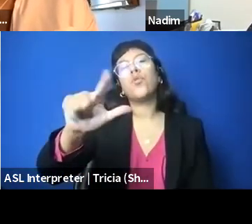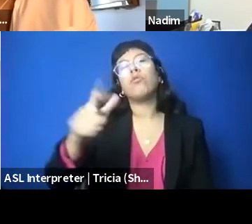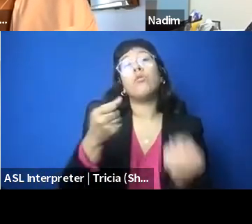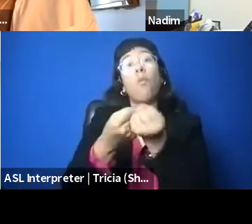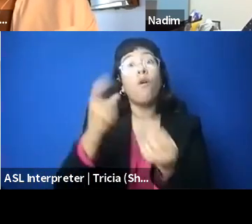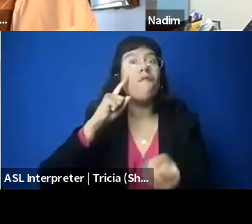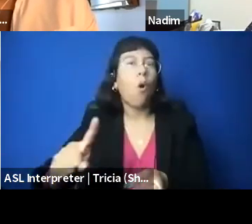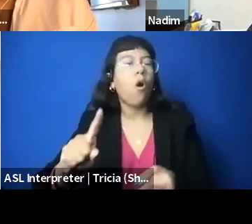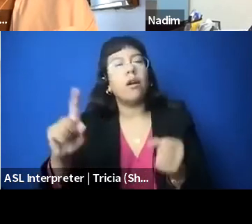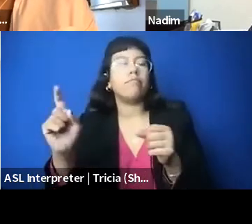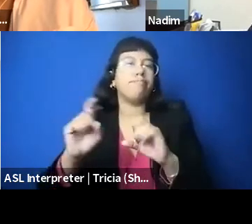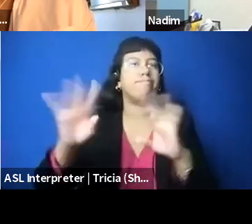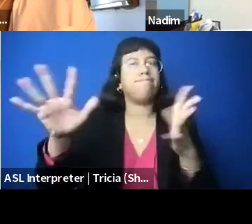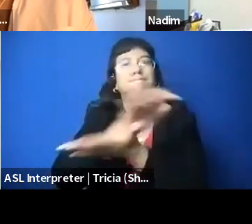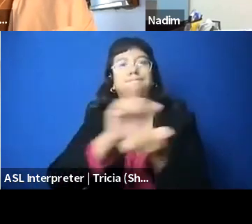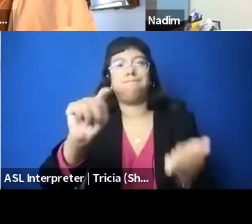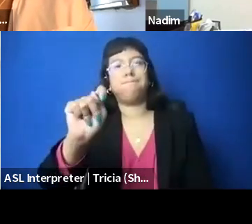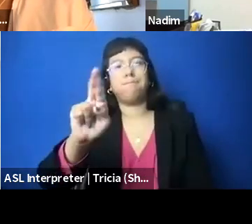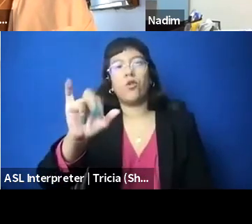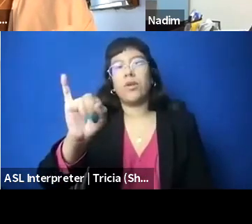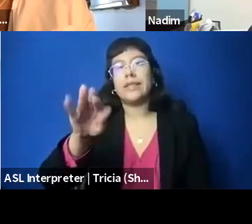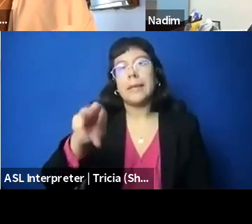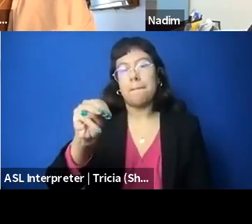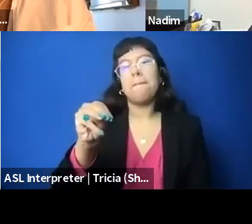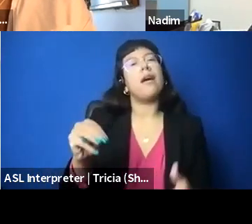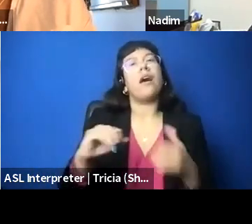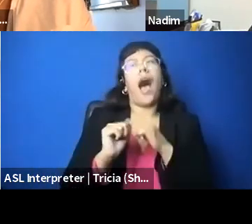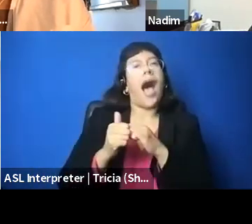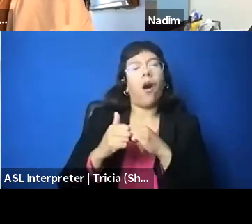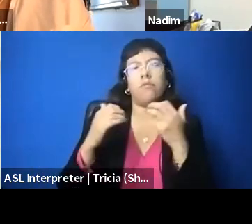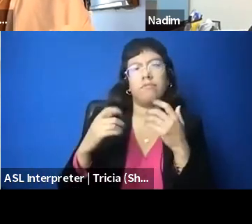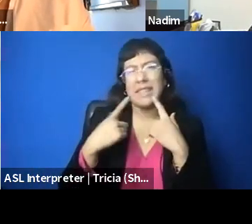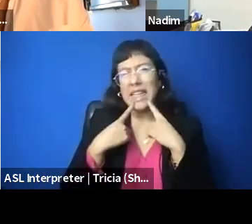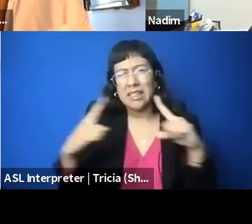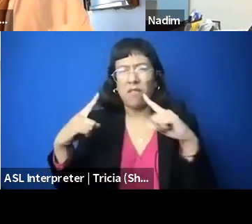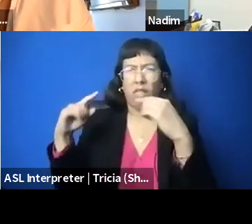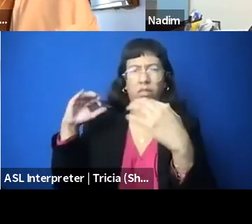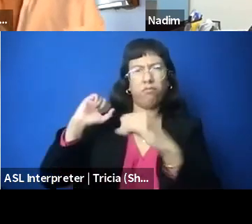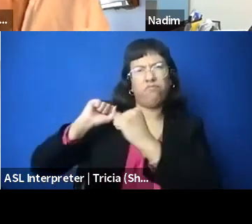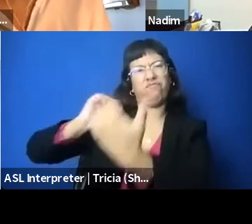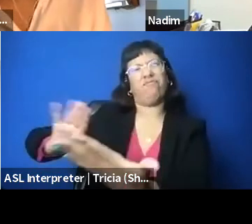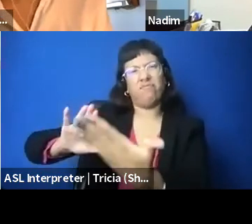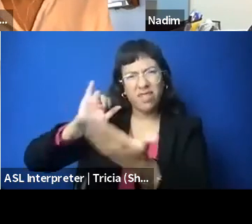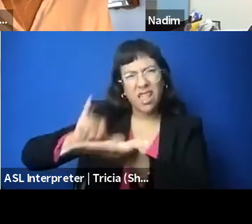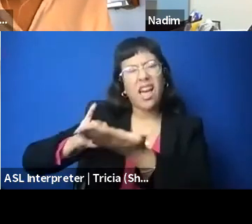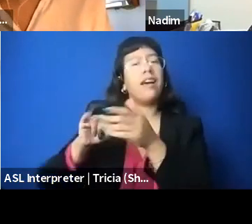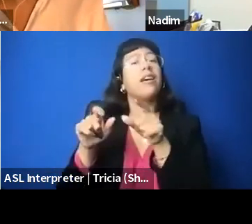that we've been able to battle, you know, for this freedom of speech on Palestine, and in particular, you can touch a little bit of on the lawsuit,